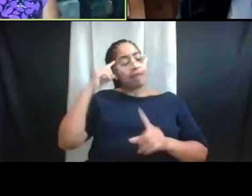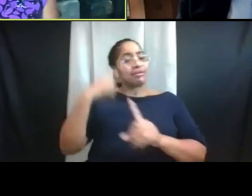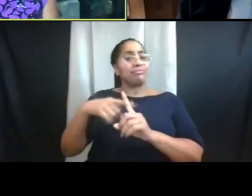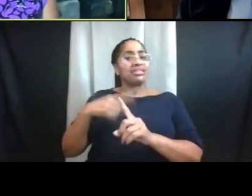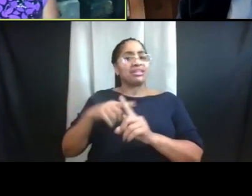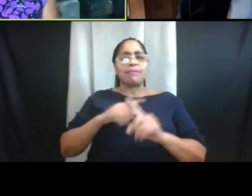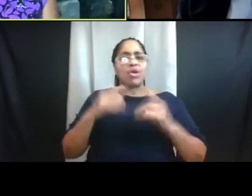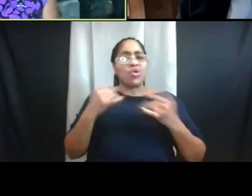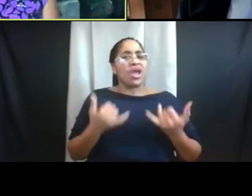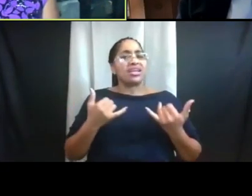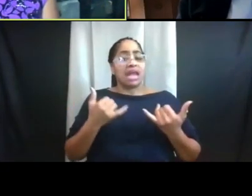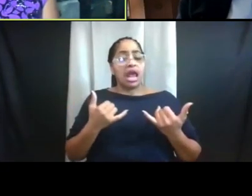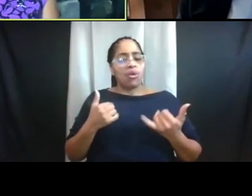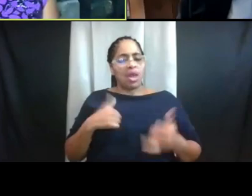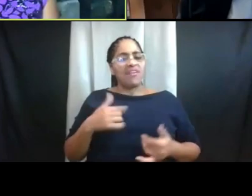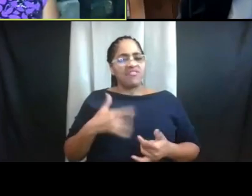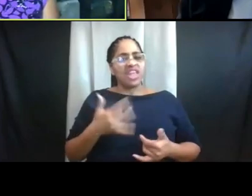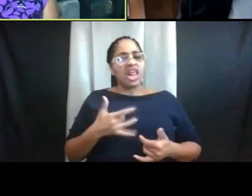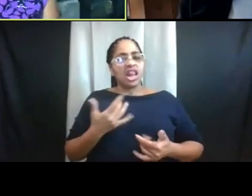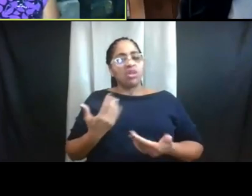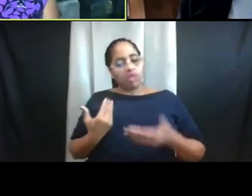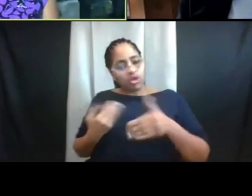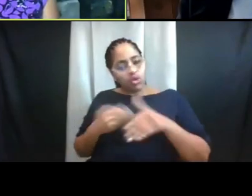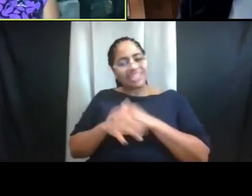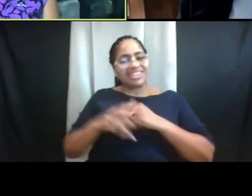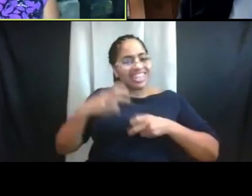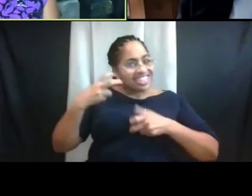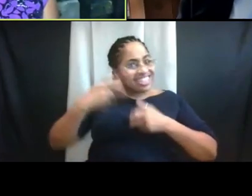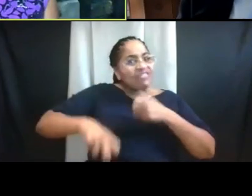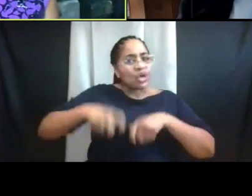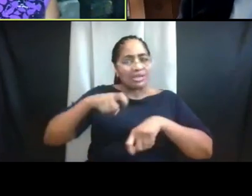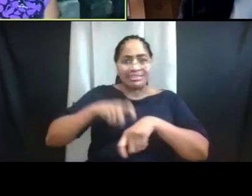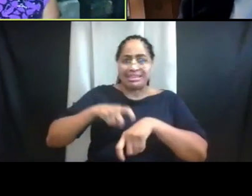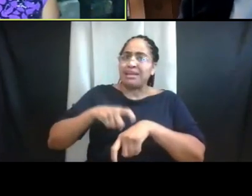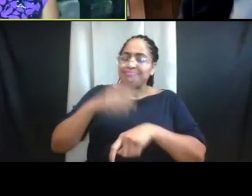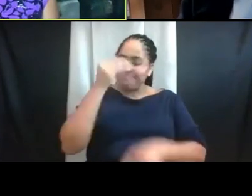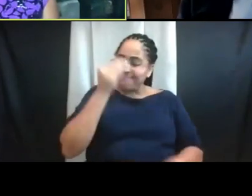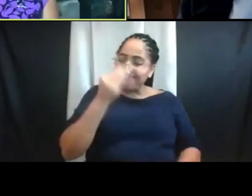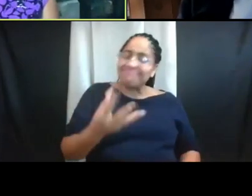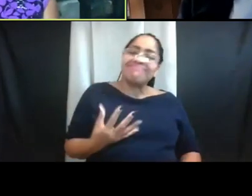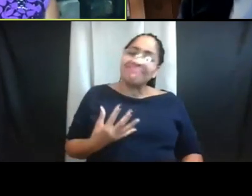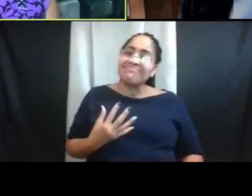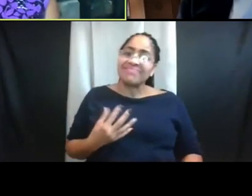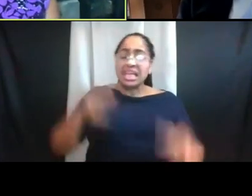we're entering a difficult period of time so that, you know, the decisions put forth